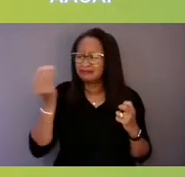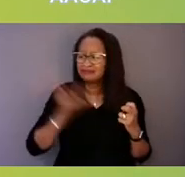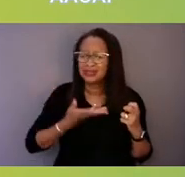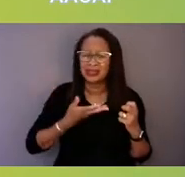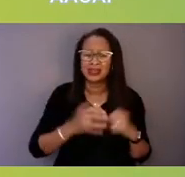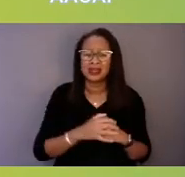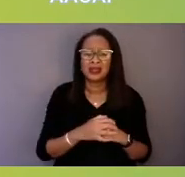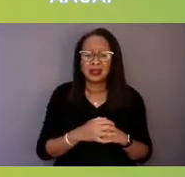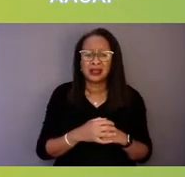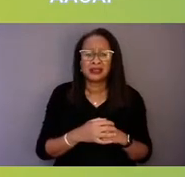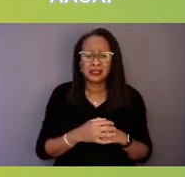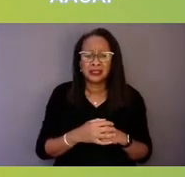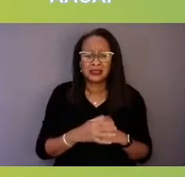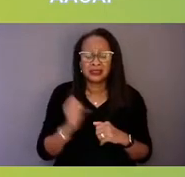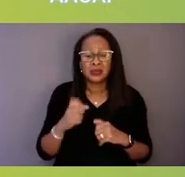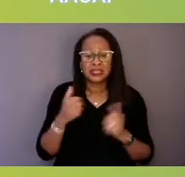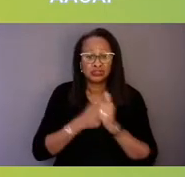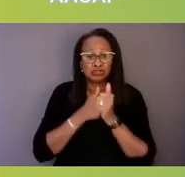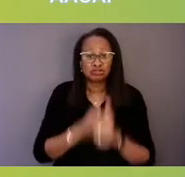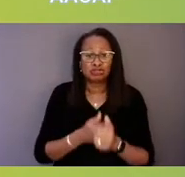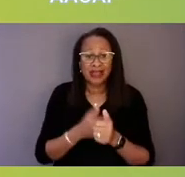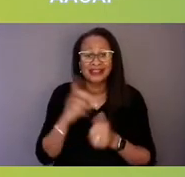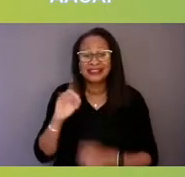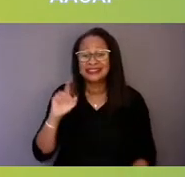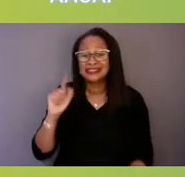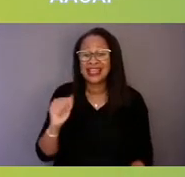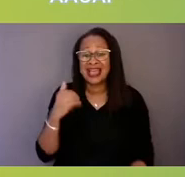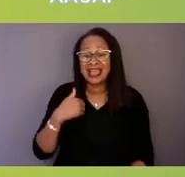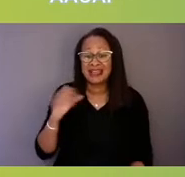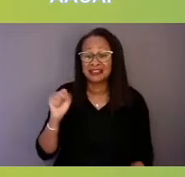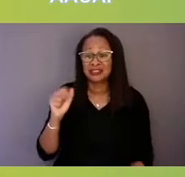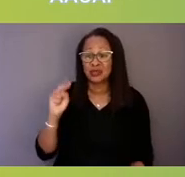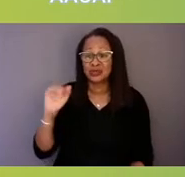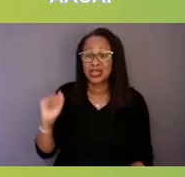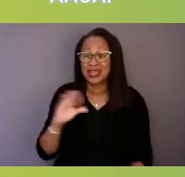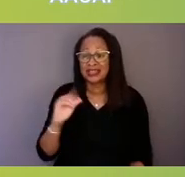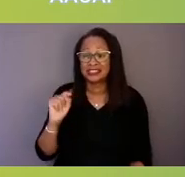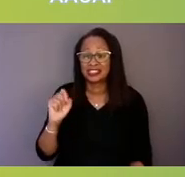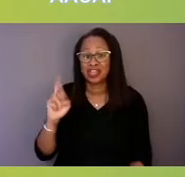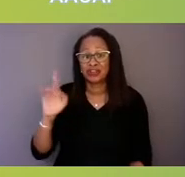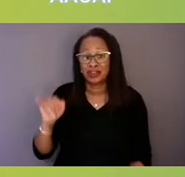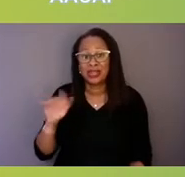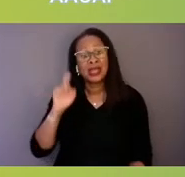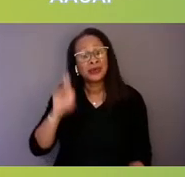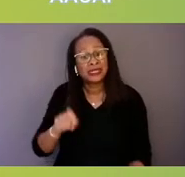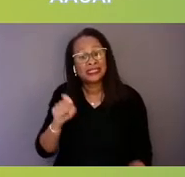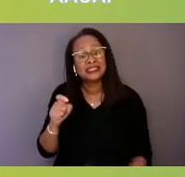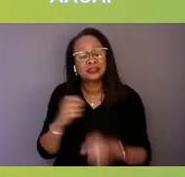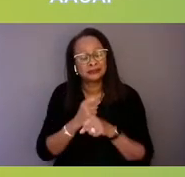so now that I have Sonia and Terri on the line, I mean, we really need to make sure we're tracking outcomes